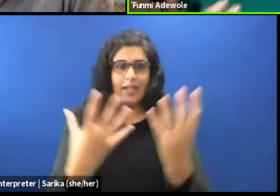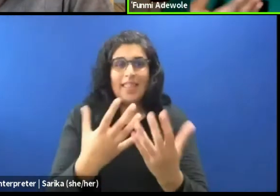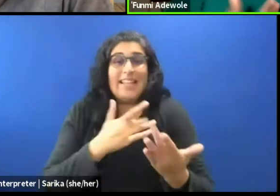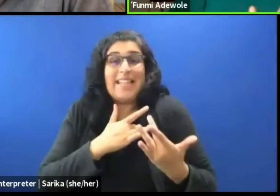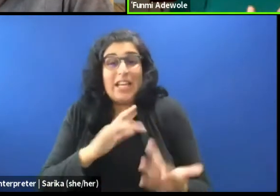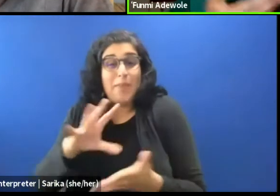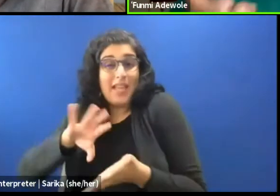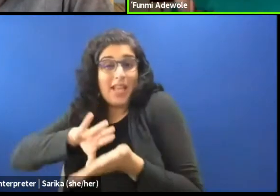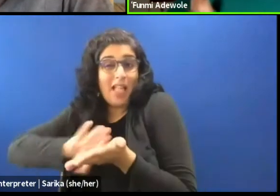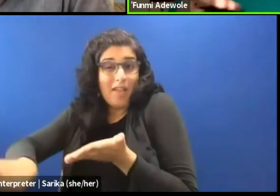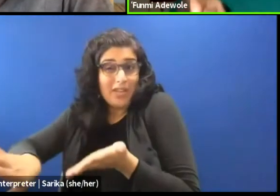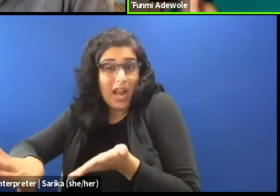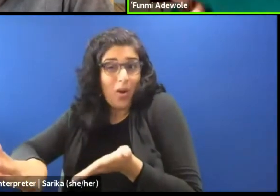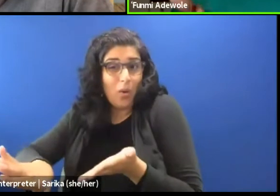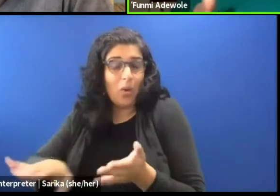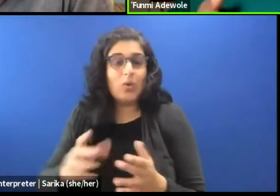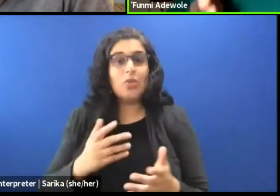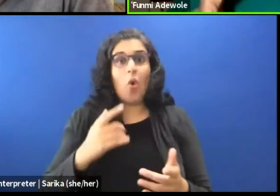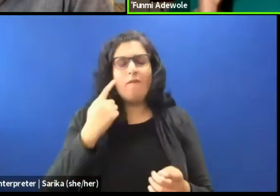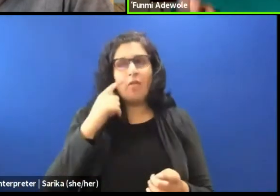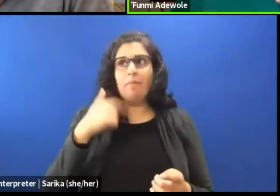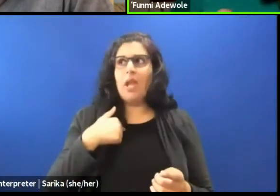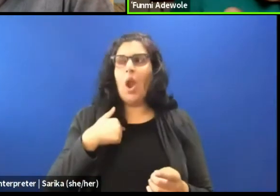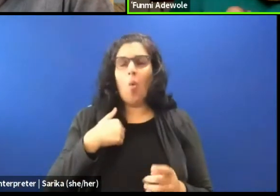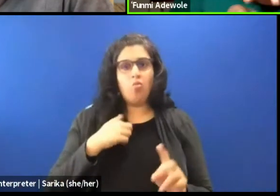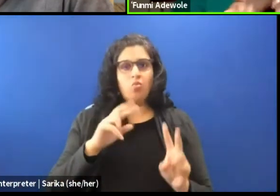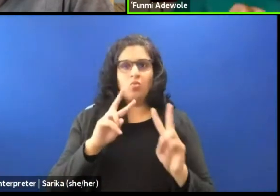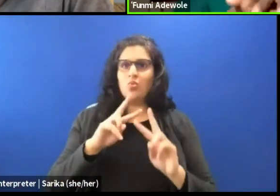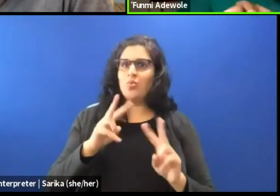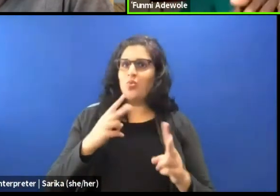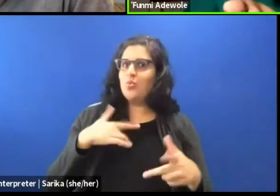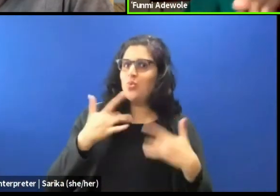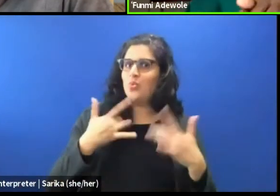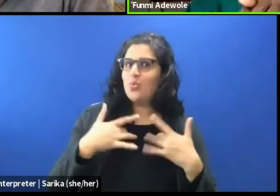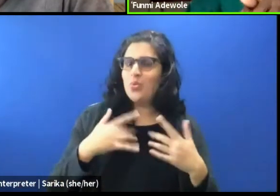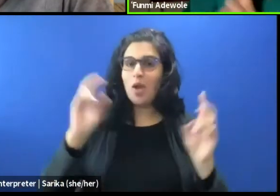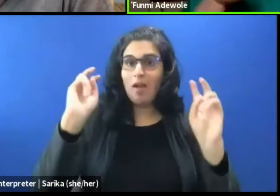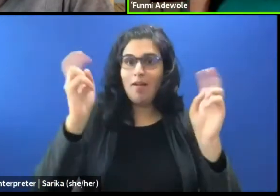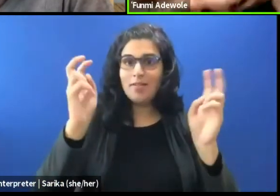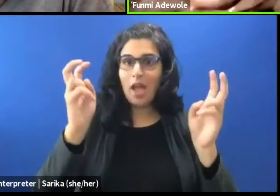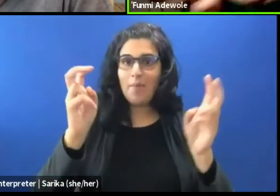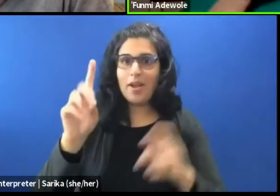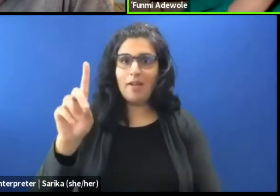So, for me I find it exciting for me that the topic of dramaturgy can bring